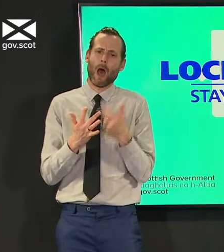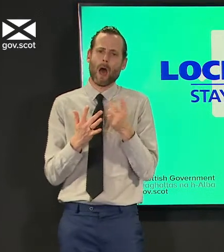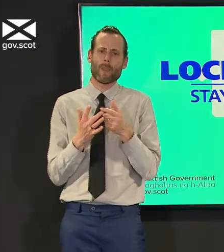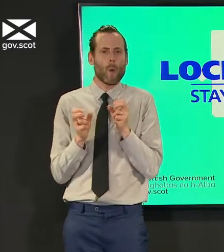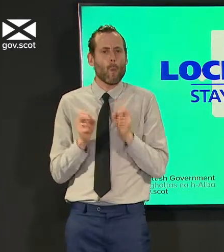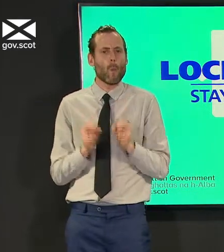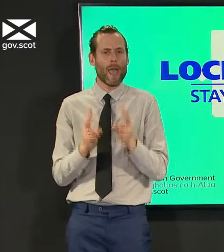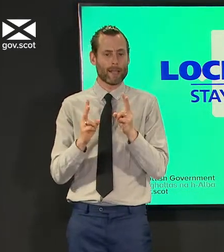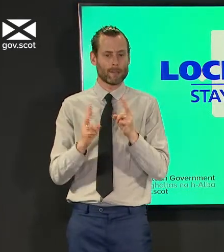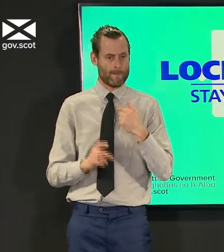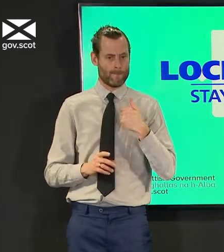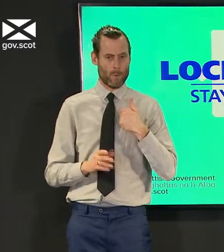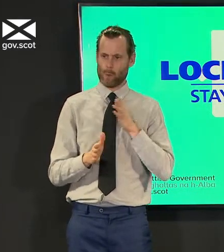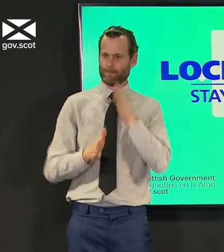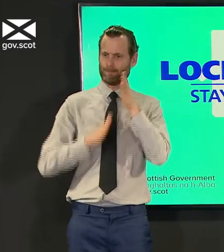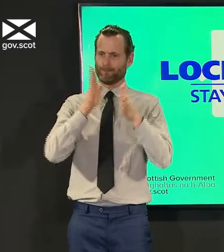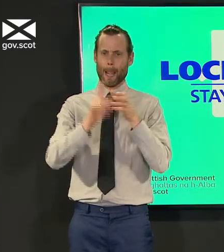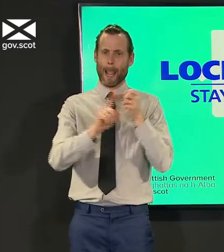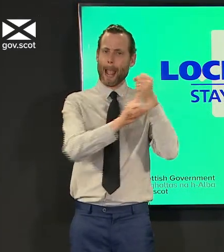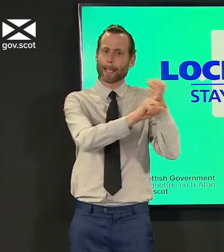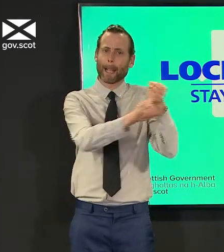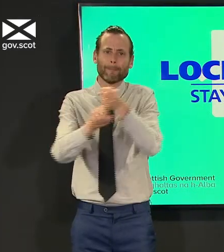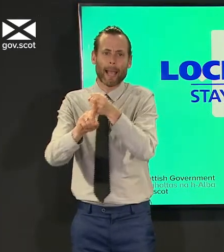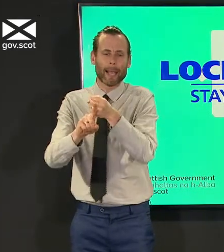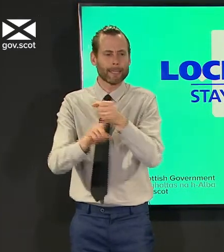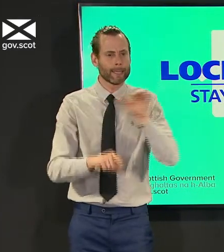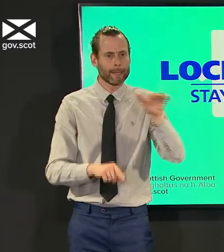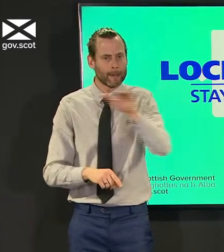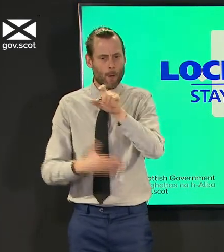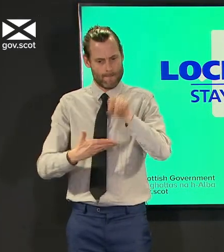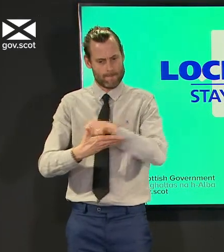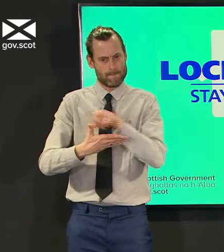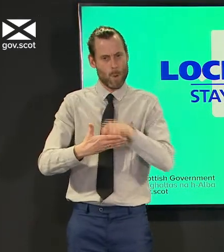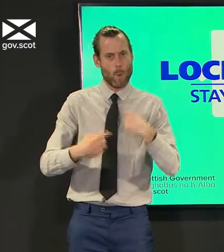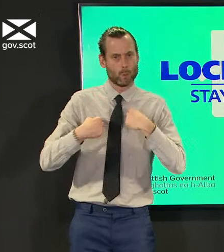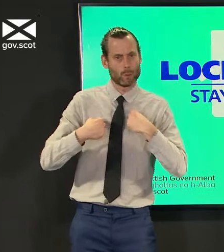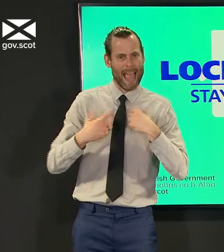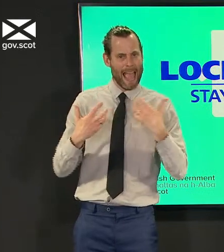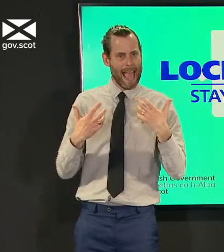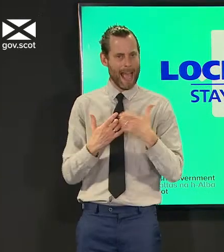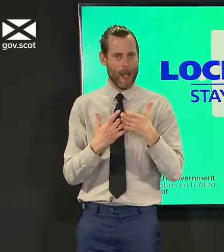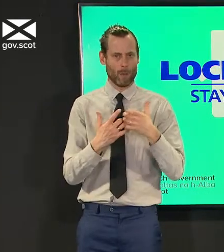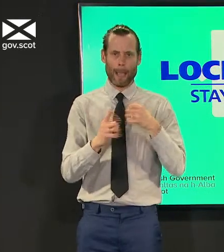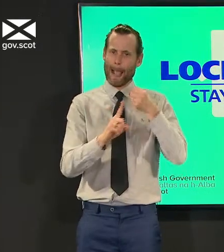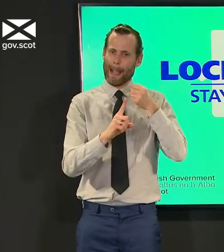campaigning for political parties for individual candidates in the run-up to election it will for